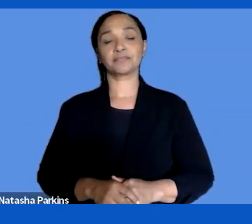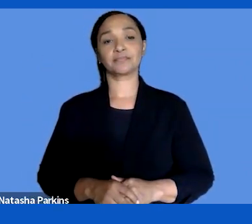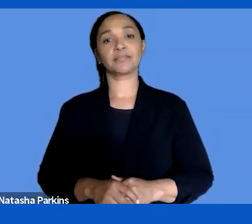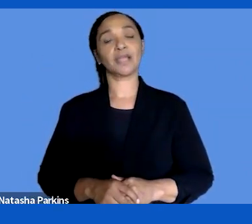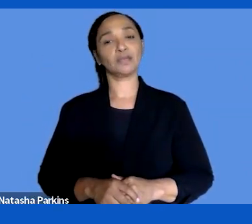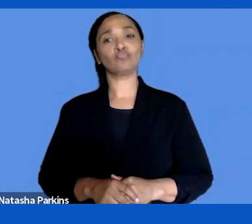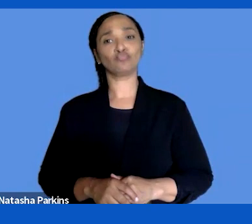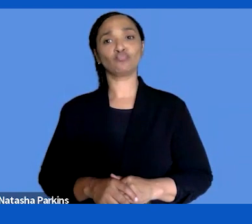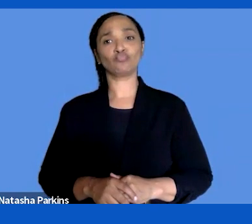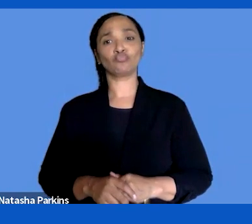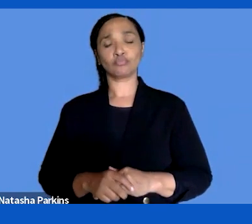oriented. Is there another way to make sure the needs of users are take into account? If we do